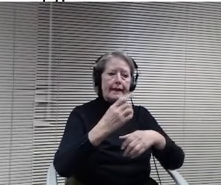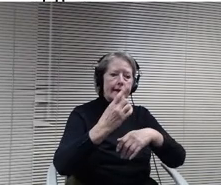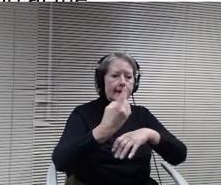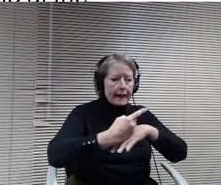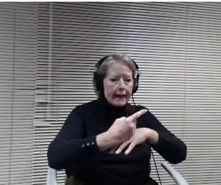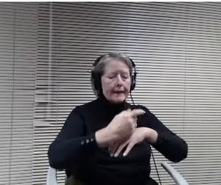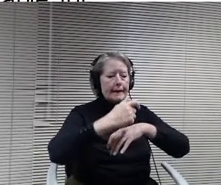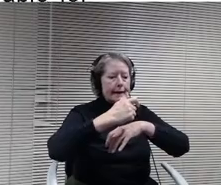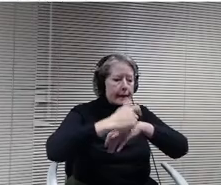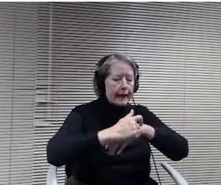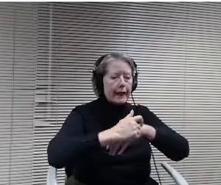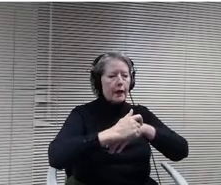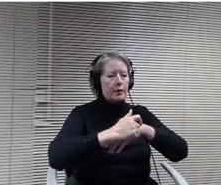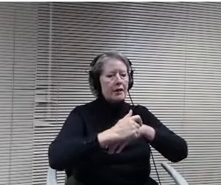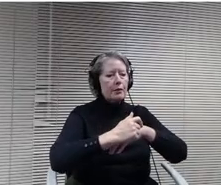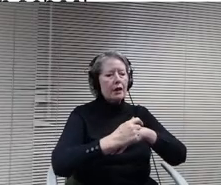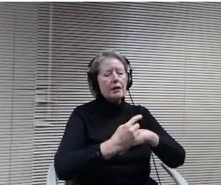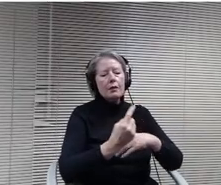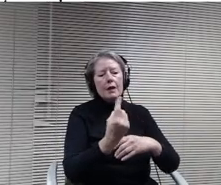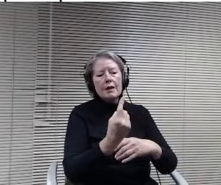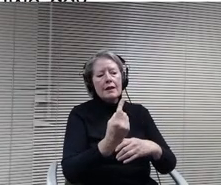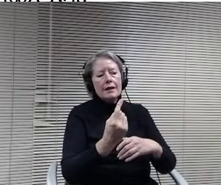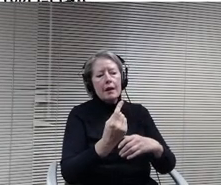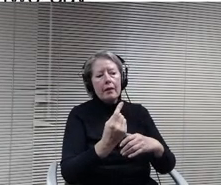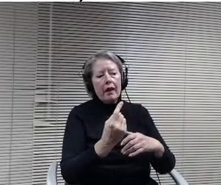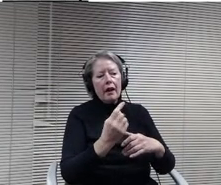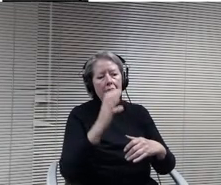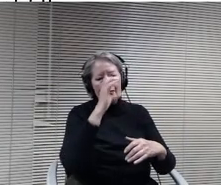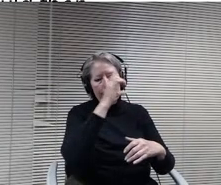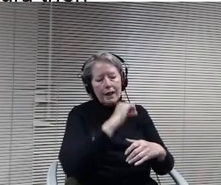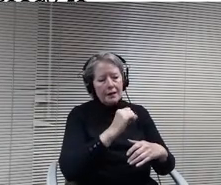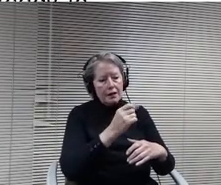you'd like to know more about, so be happy to answer. Question board members have.